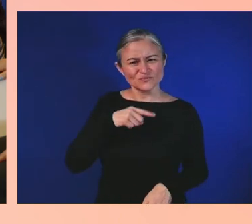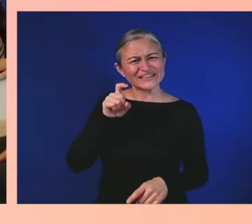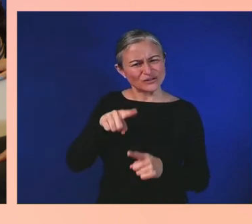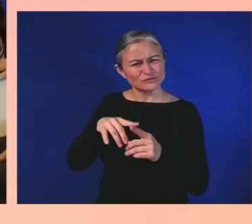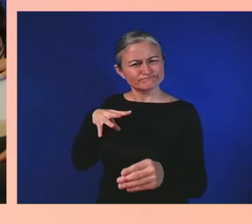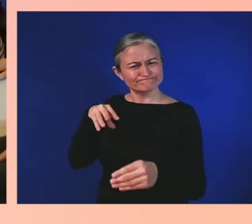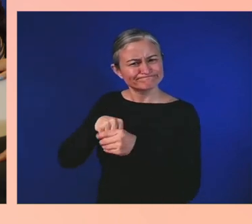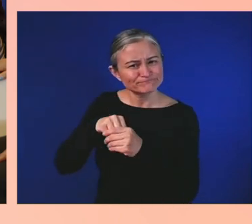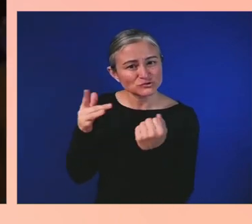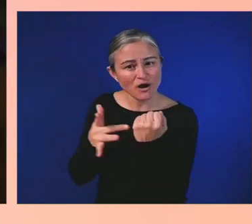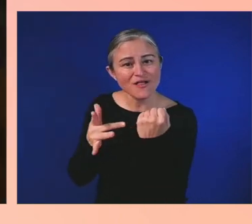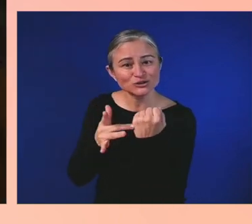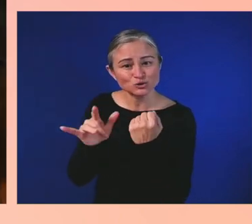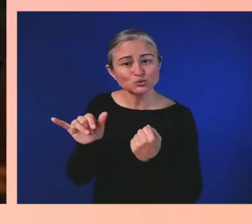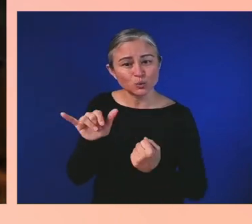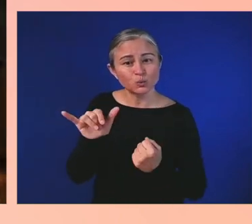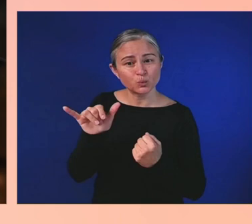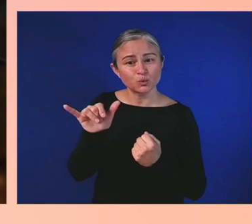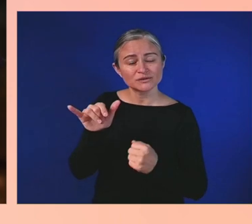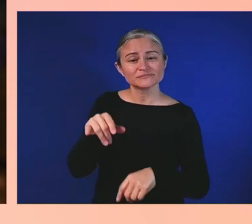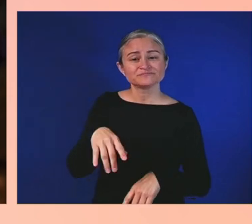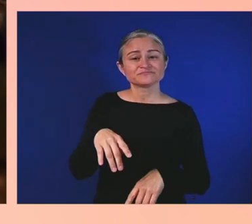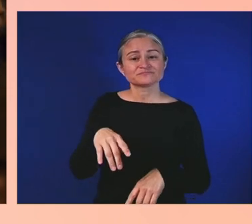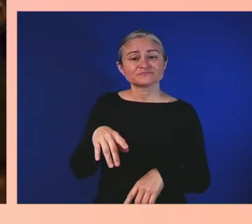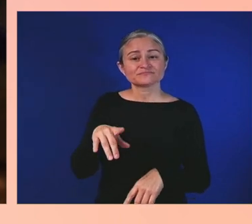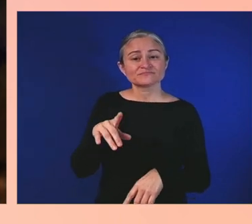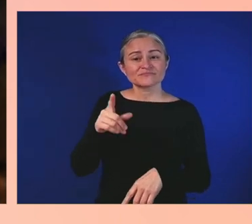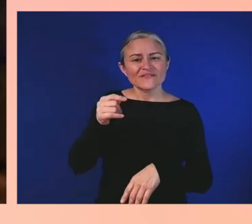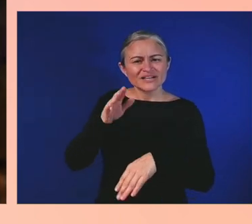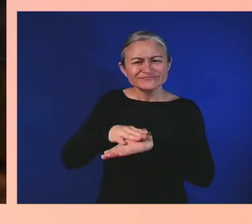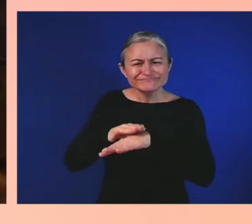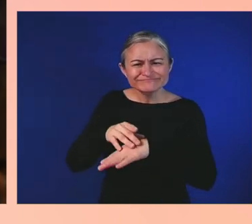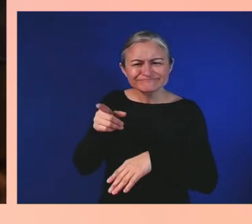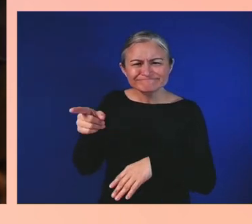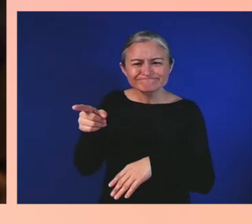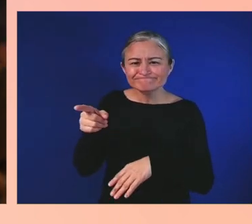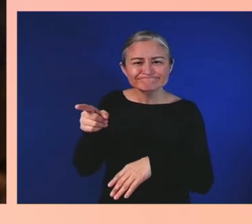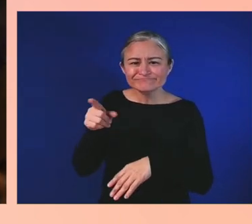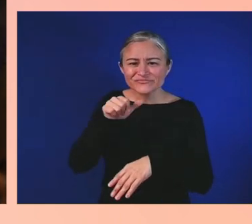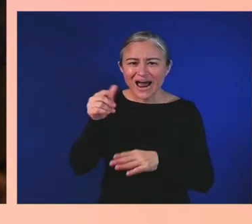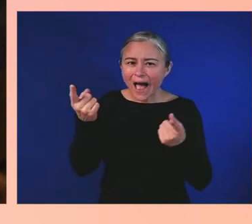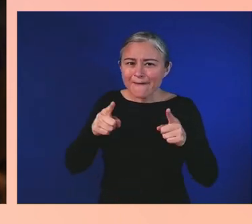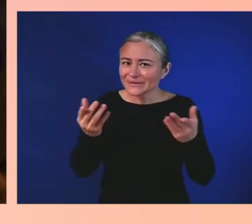I really was struck by something that our distinguished panelists said